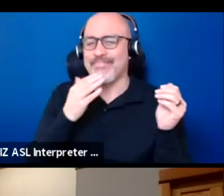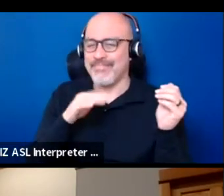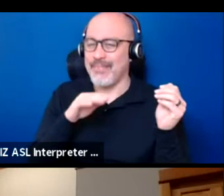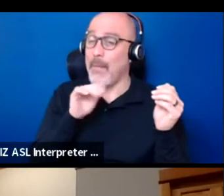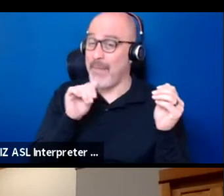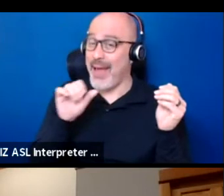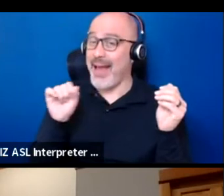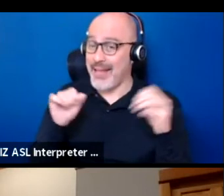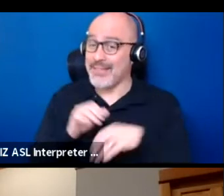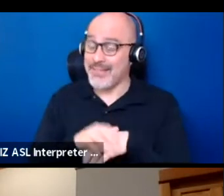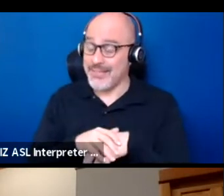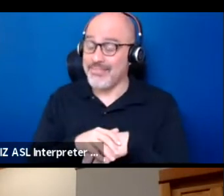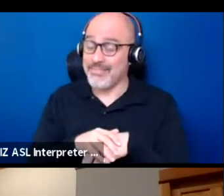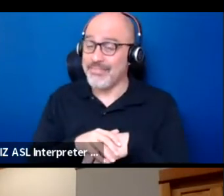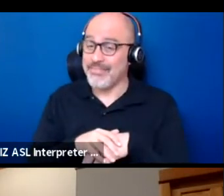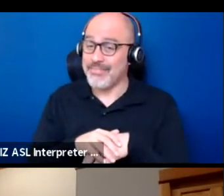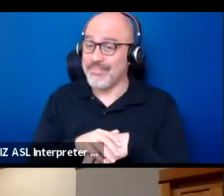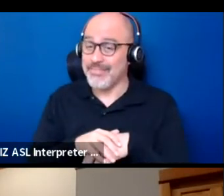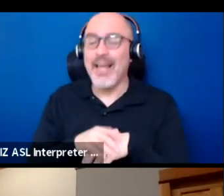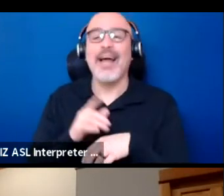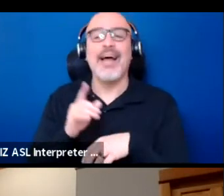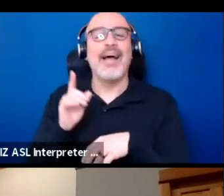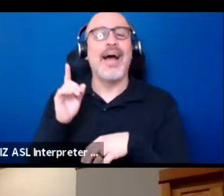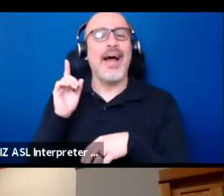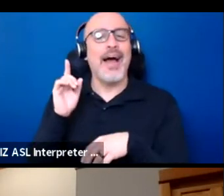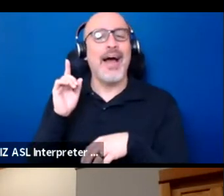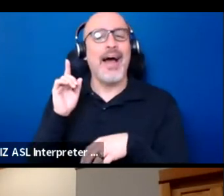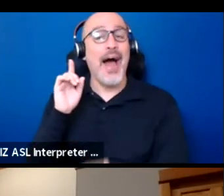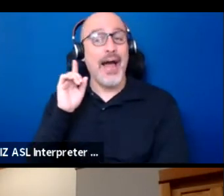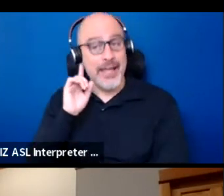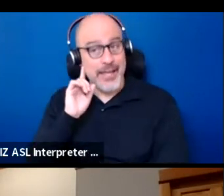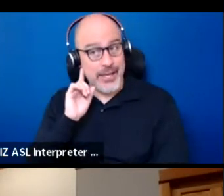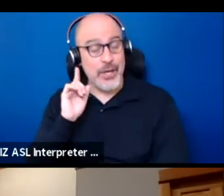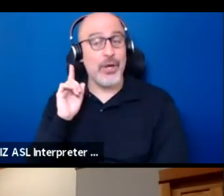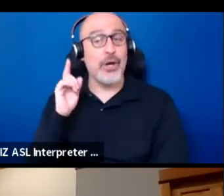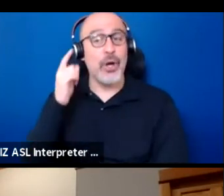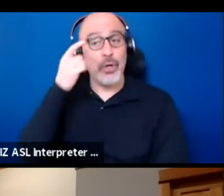But I hear your trauma and your tiredness, everyone.